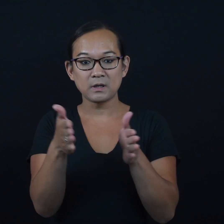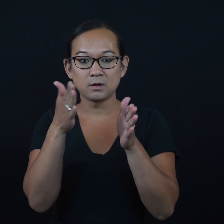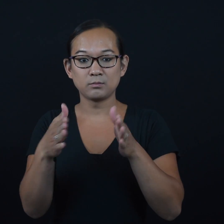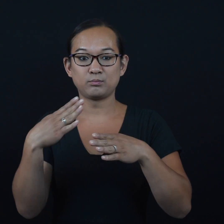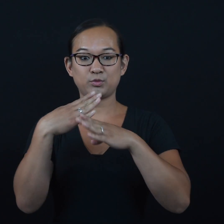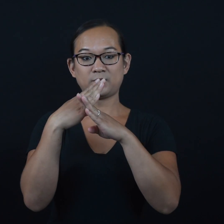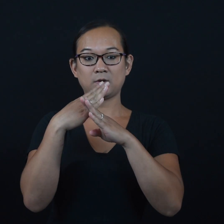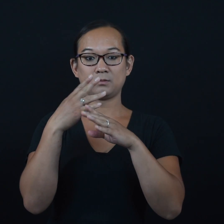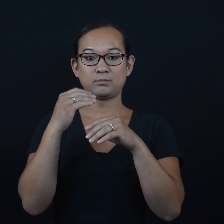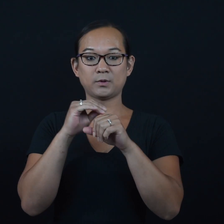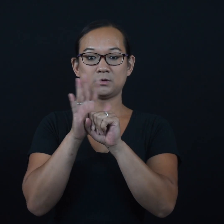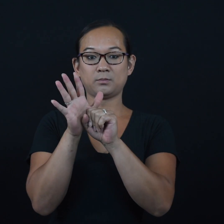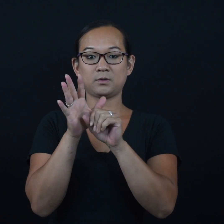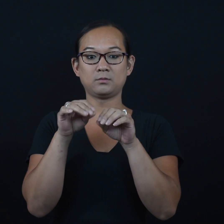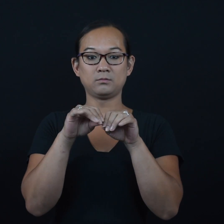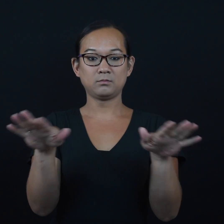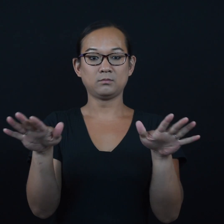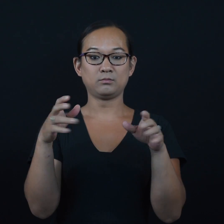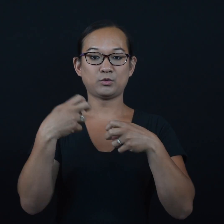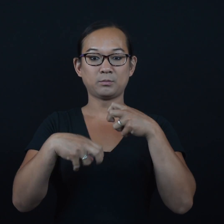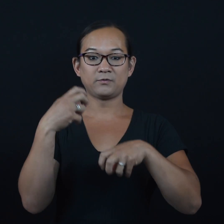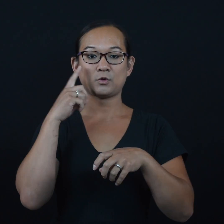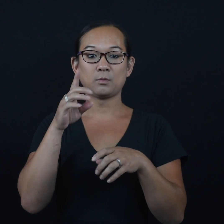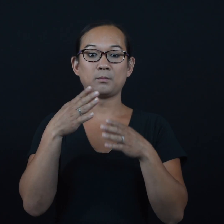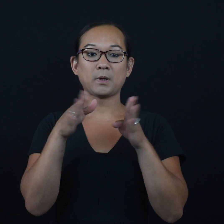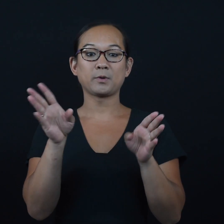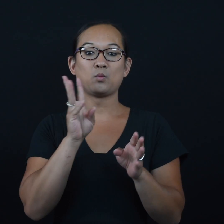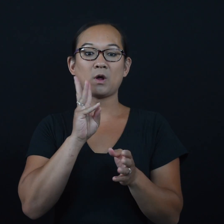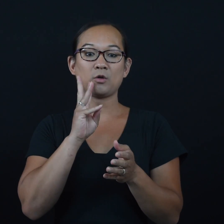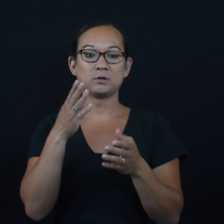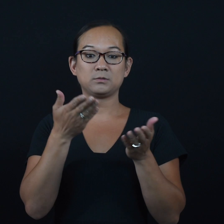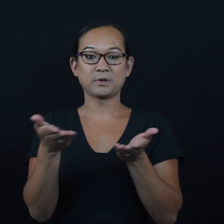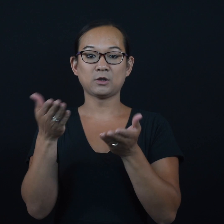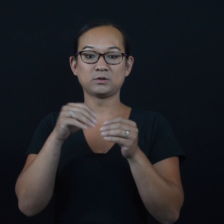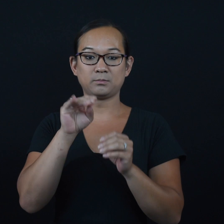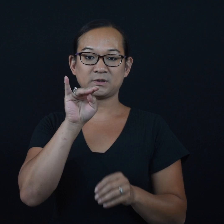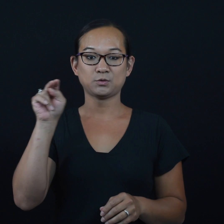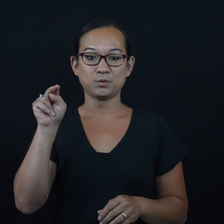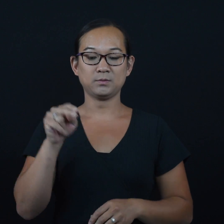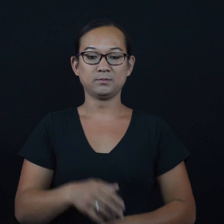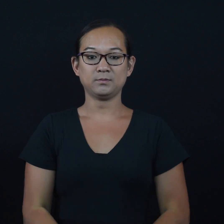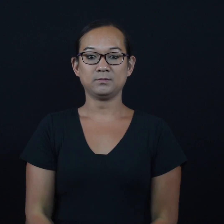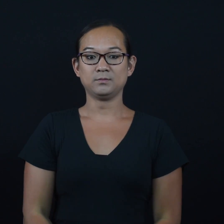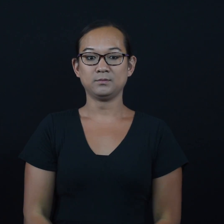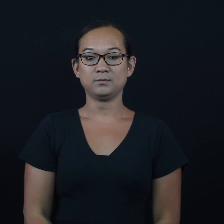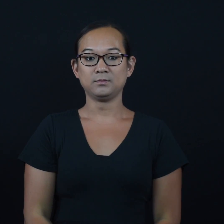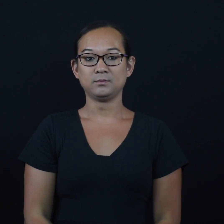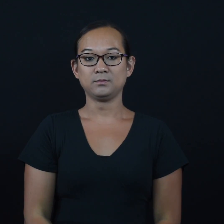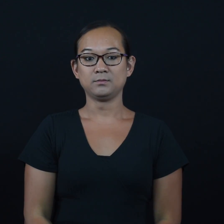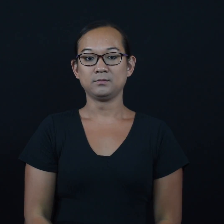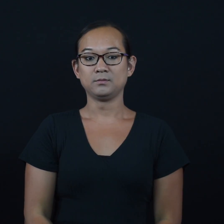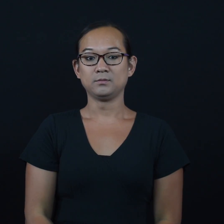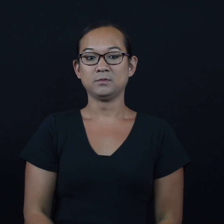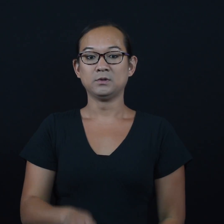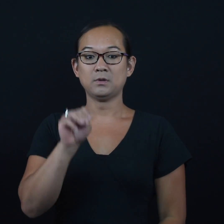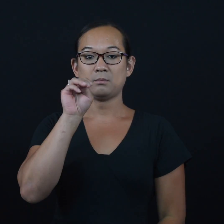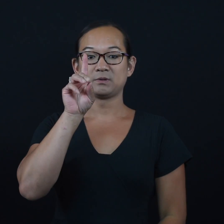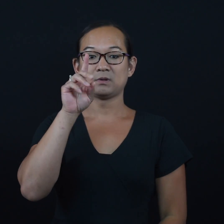Good planning prevented pandemic problems for public water suppliers in Minnesota